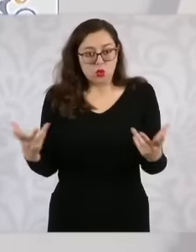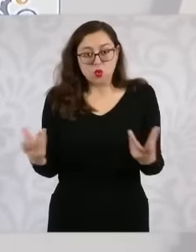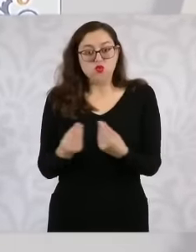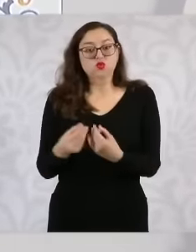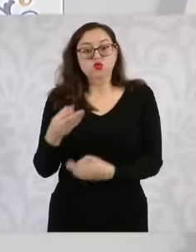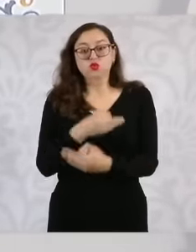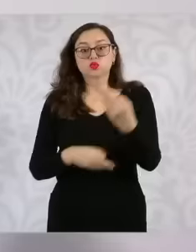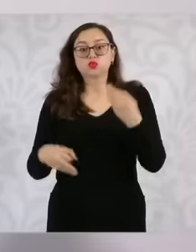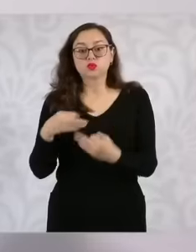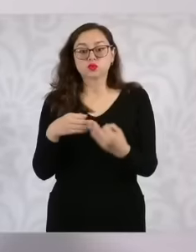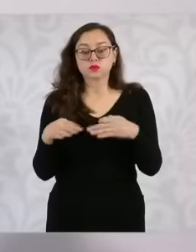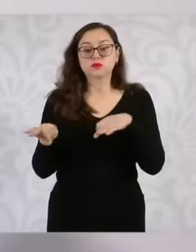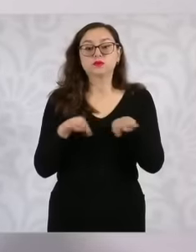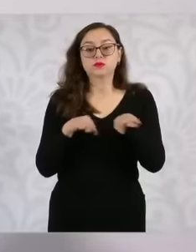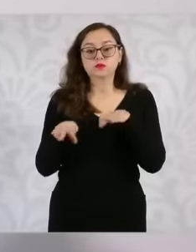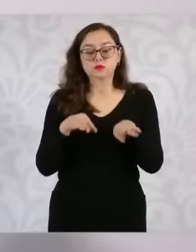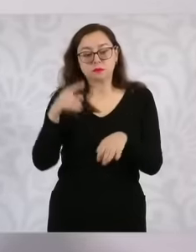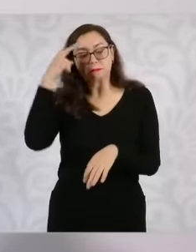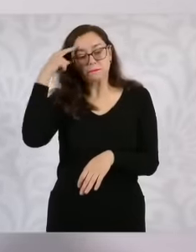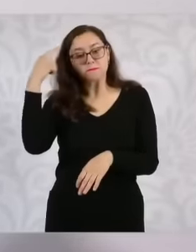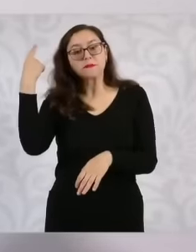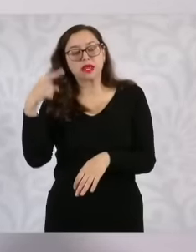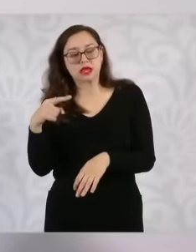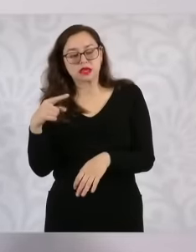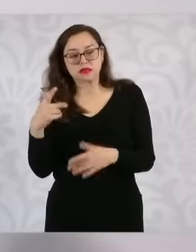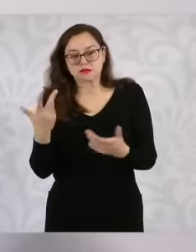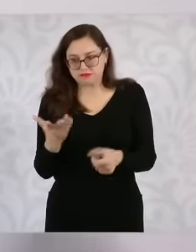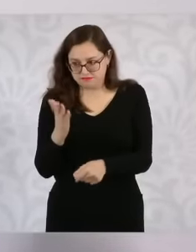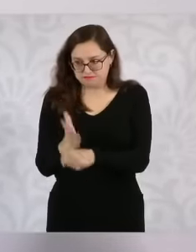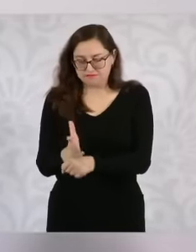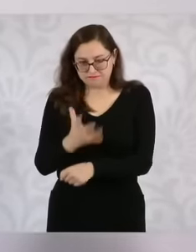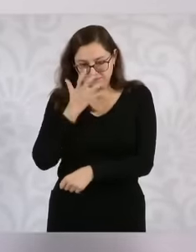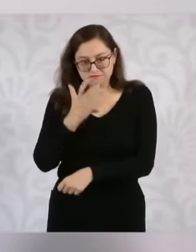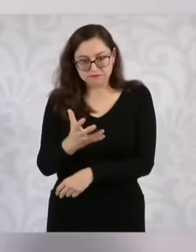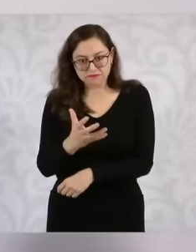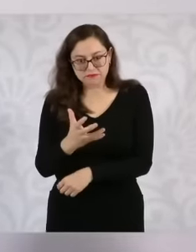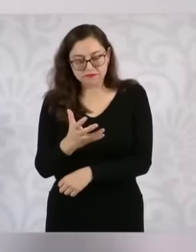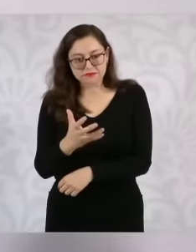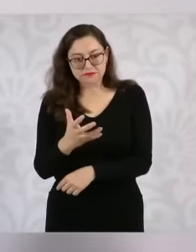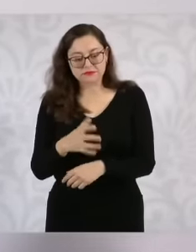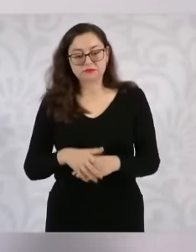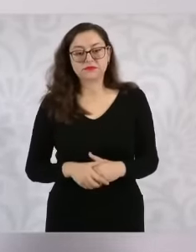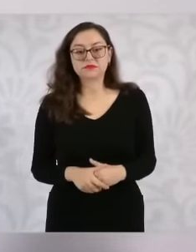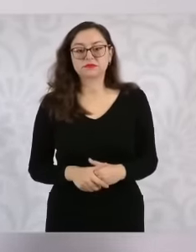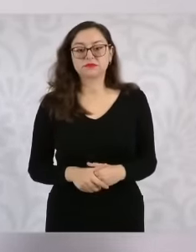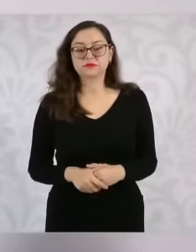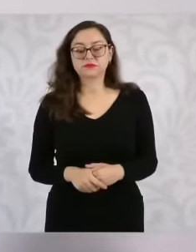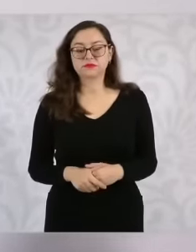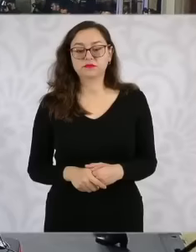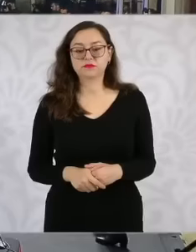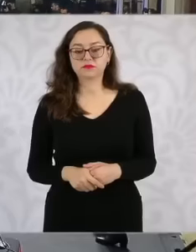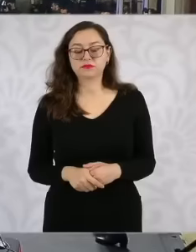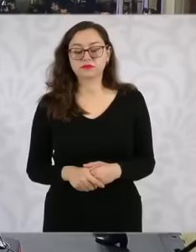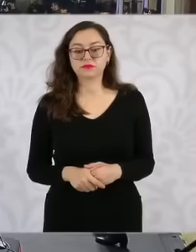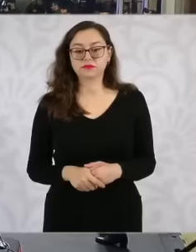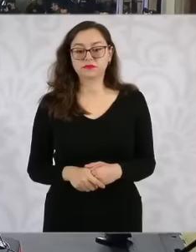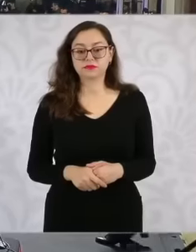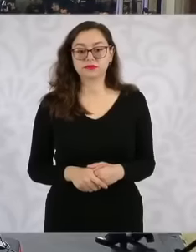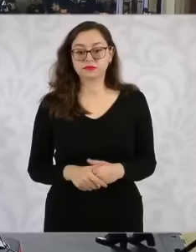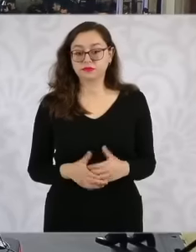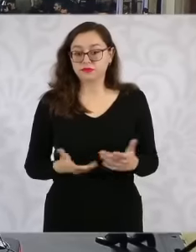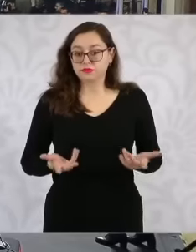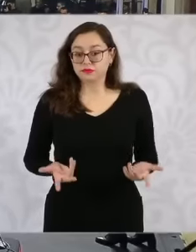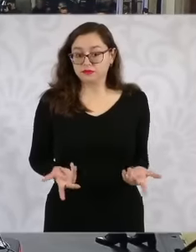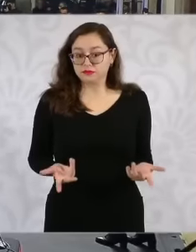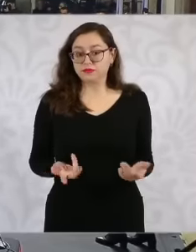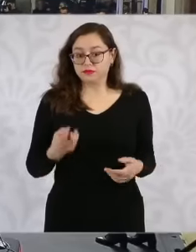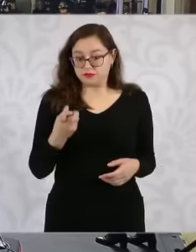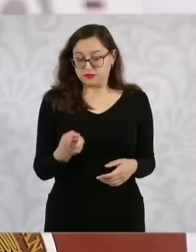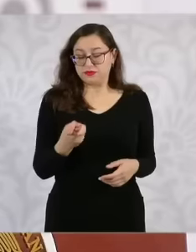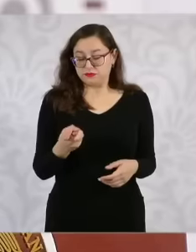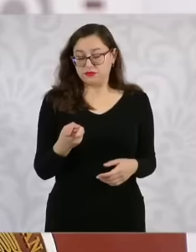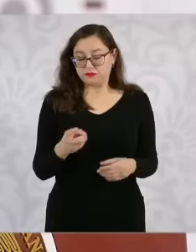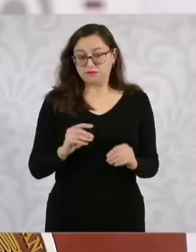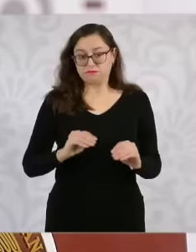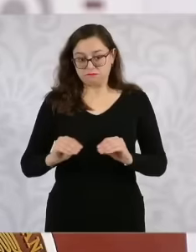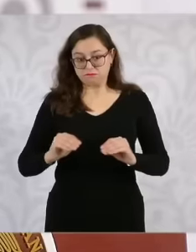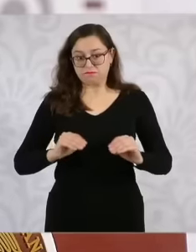what happened and to ensure that this murder does not go unpunished. So that is being done, it is not about